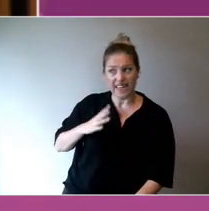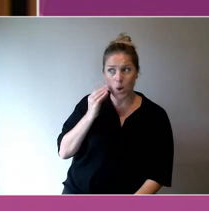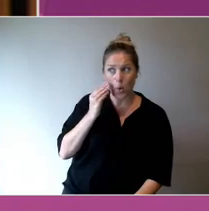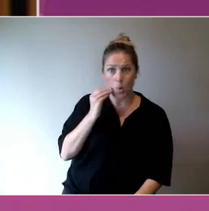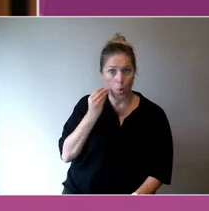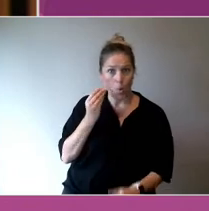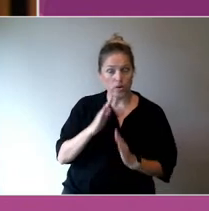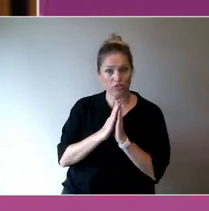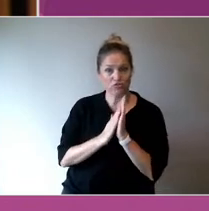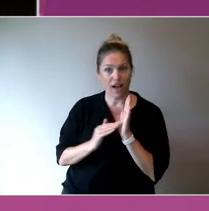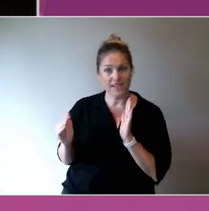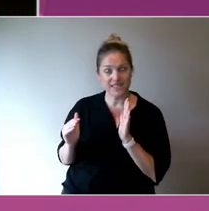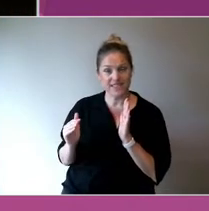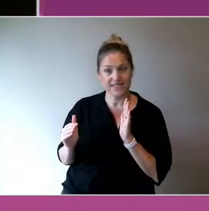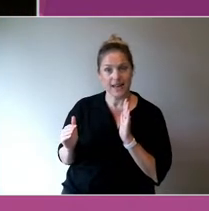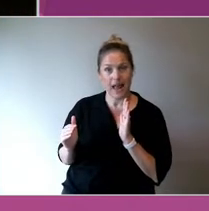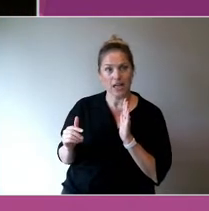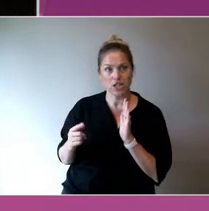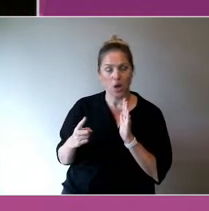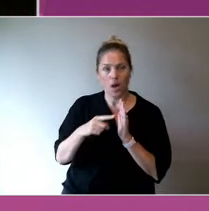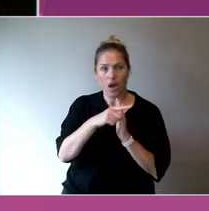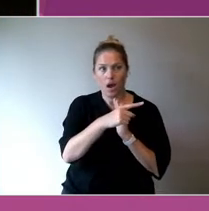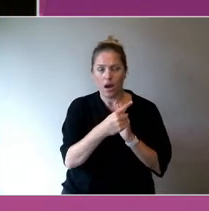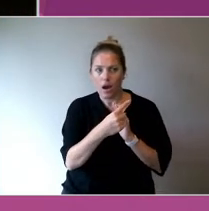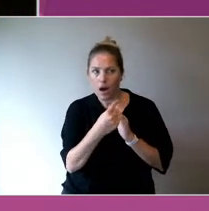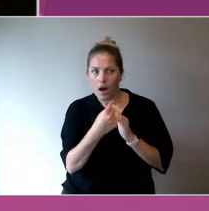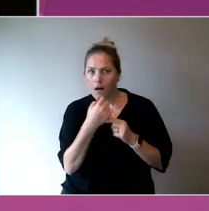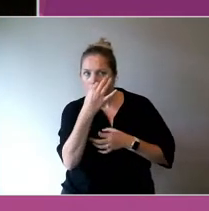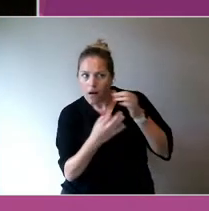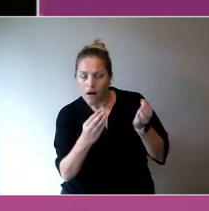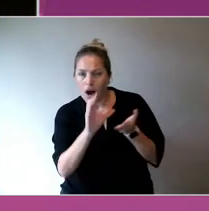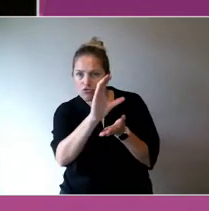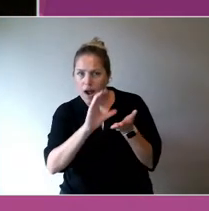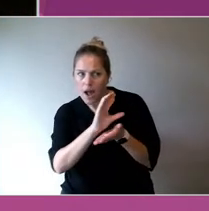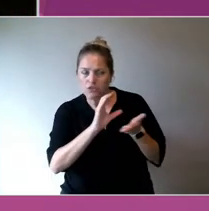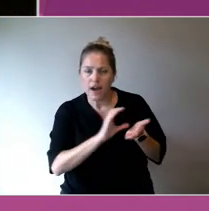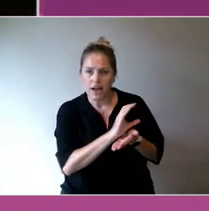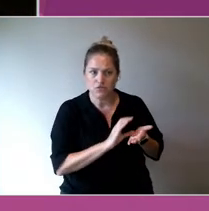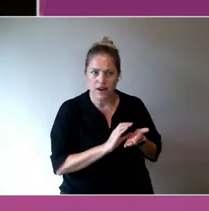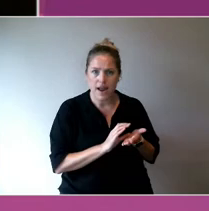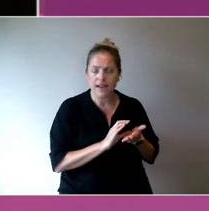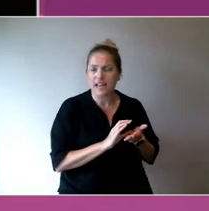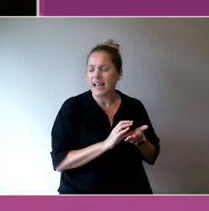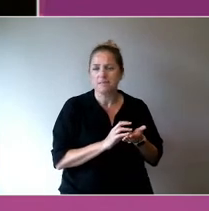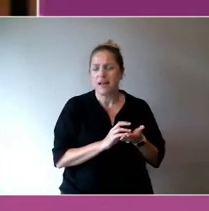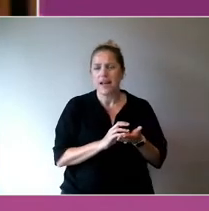And, it pits - it pits art and practical stuff against each other and they shouldn't be.